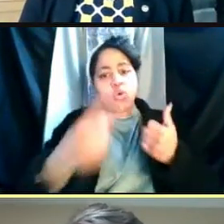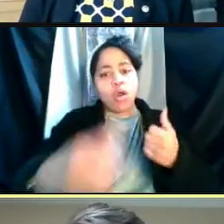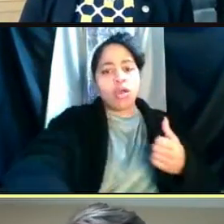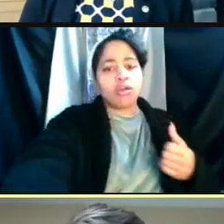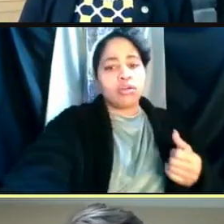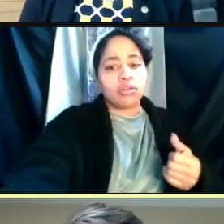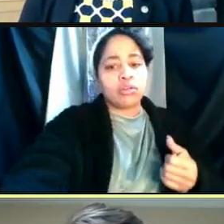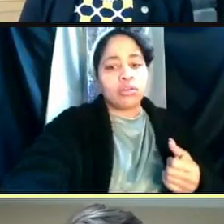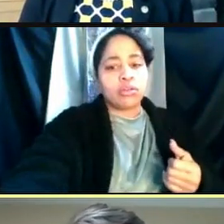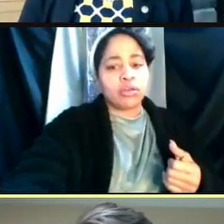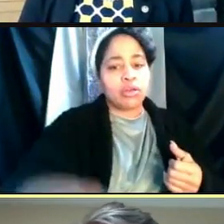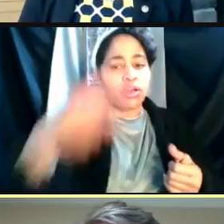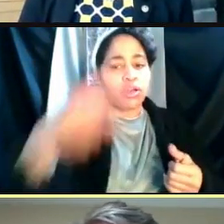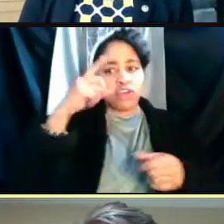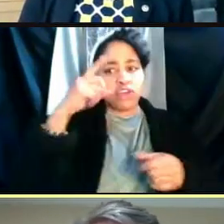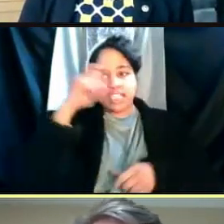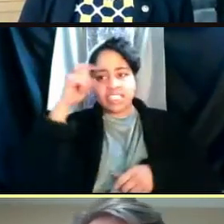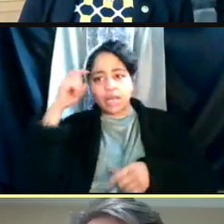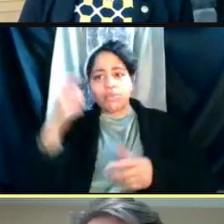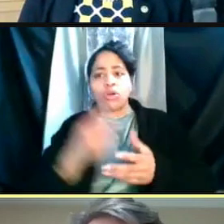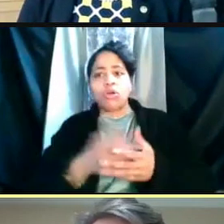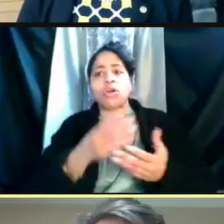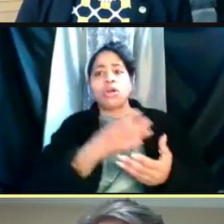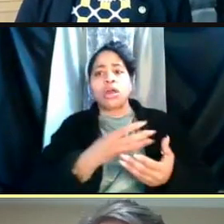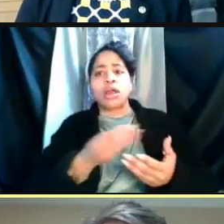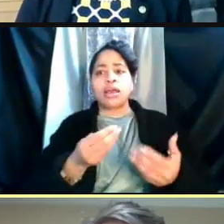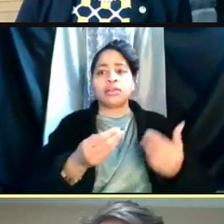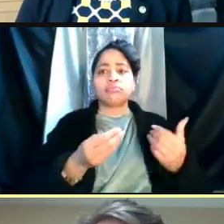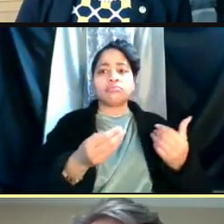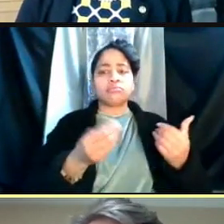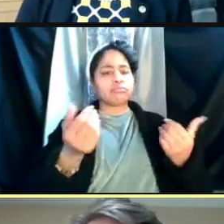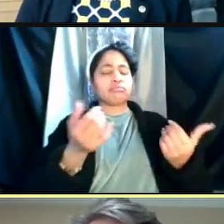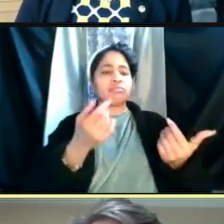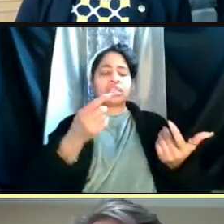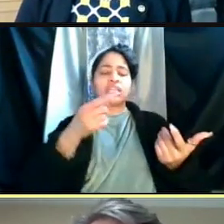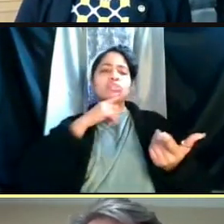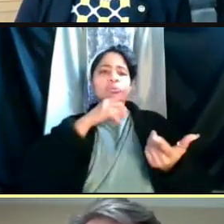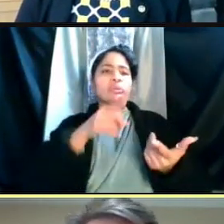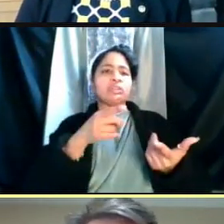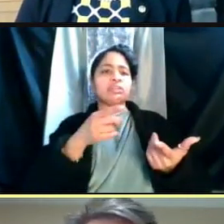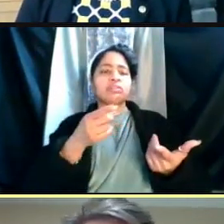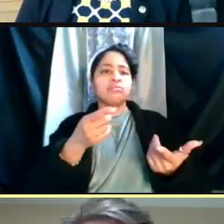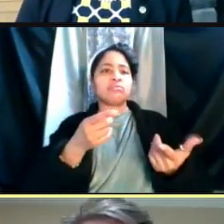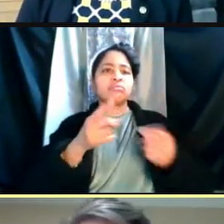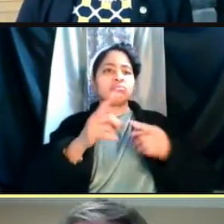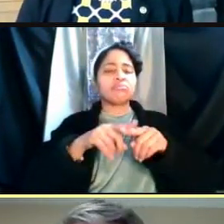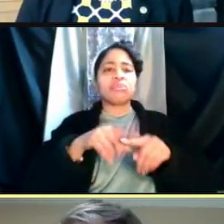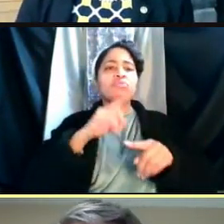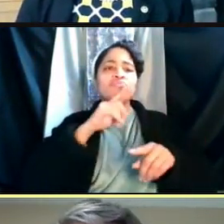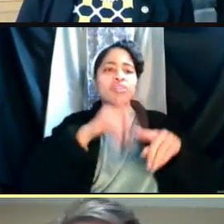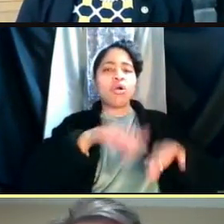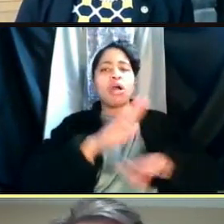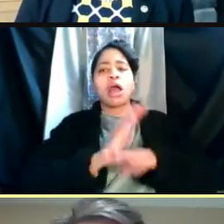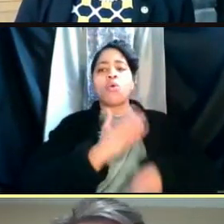But the impact on testing is something that we're gonna be relying on our experts to sort out.